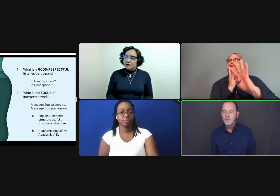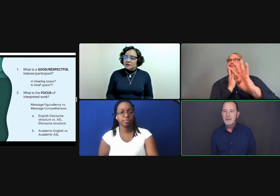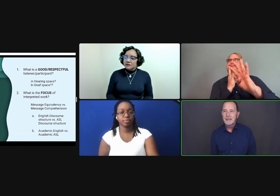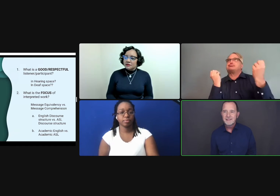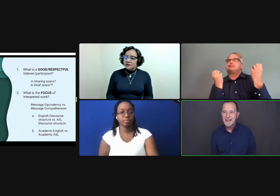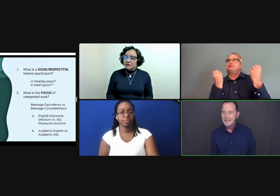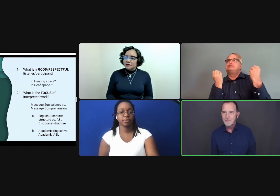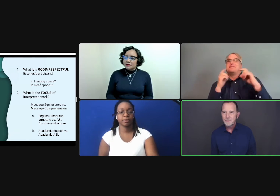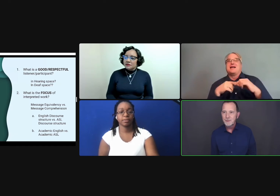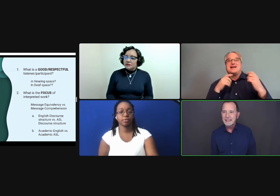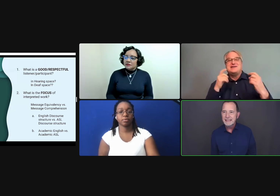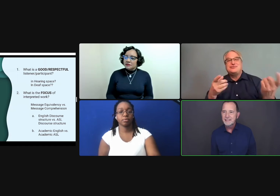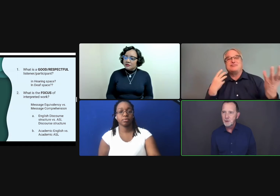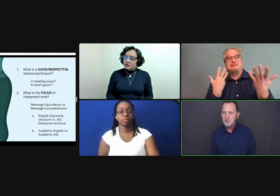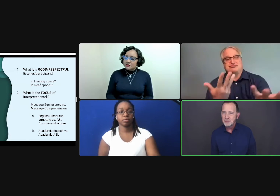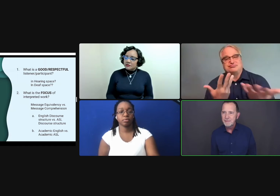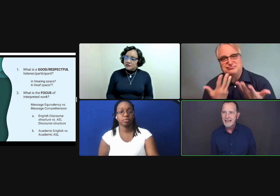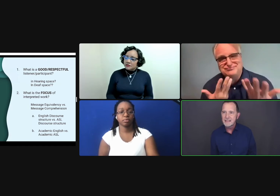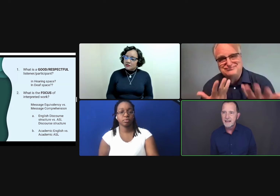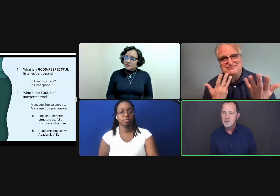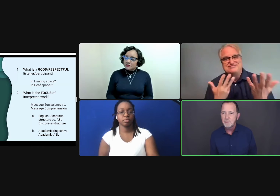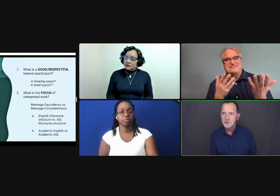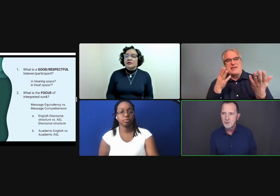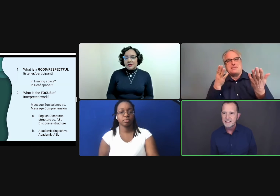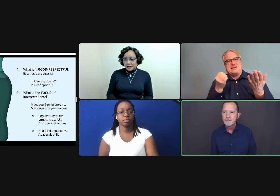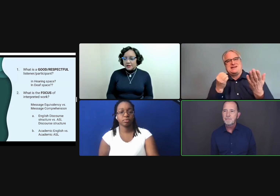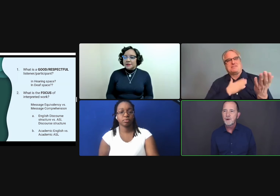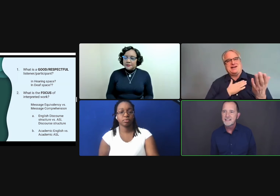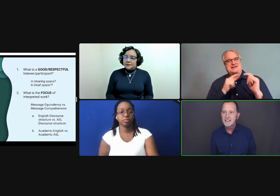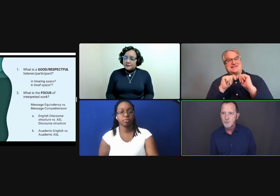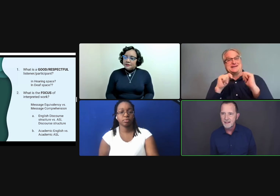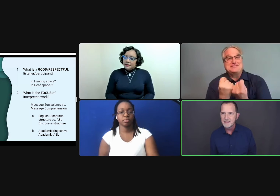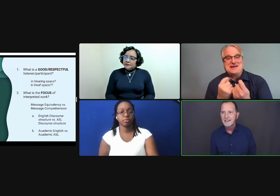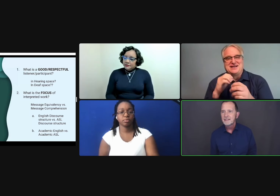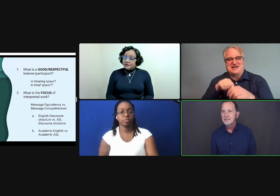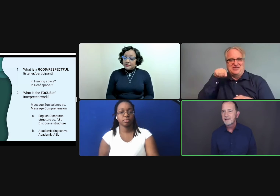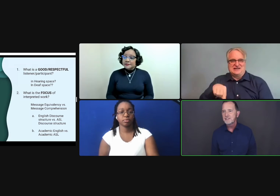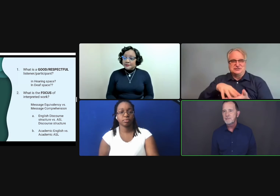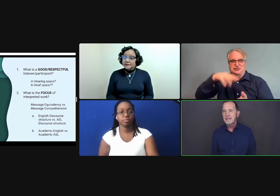we decided that we really need the interpreters to be accessible to us, to be present with us, to not just be